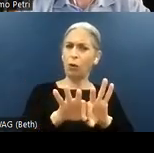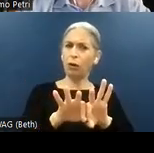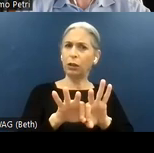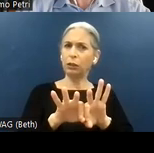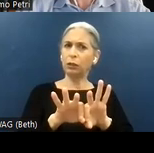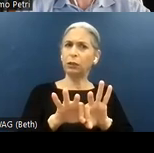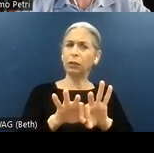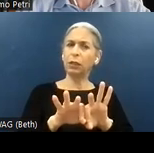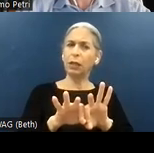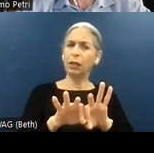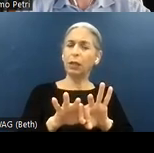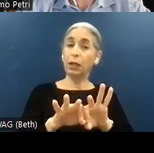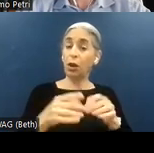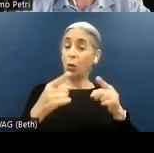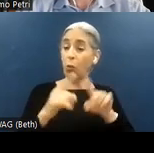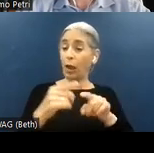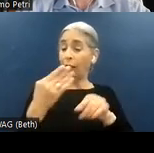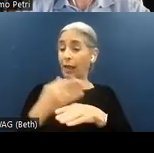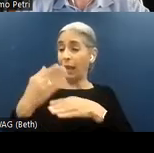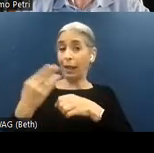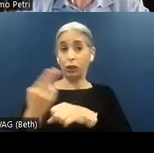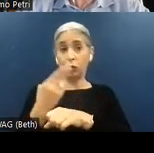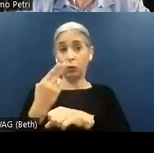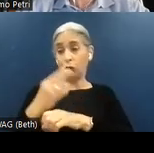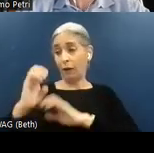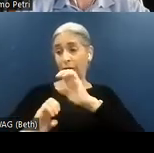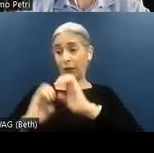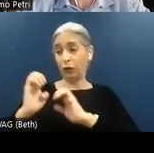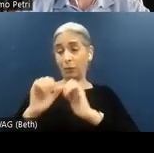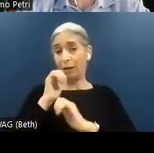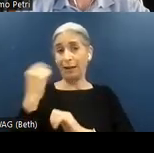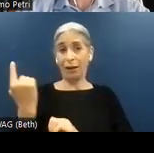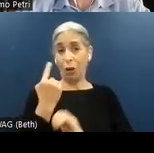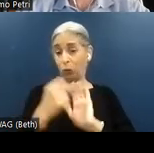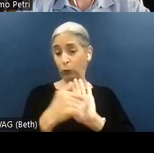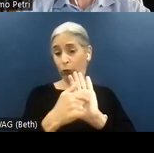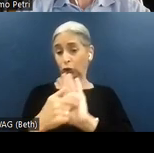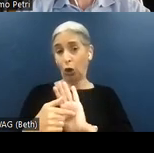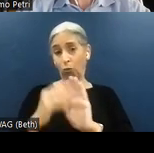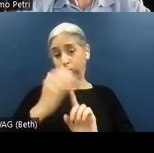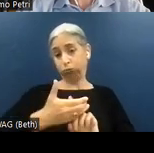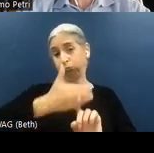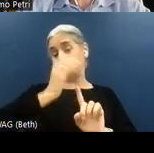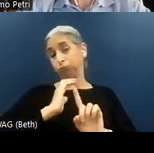while an in-use evaluation may not always reveal certain issues, they can be detected